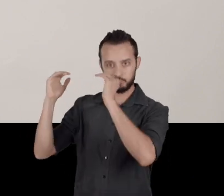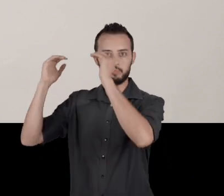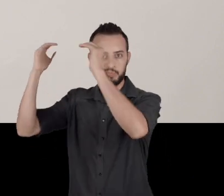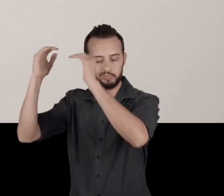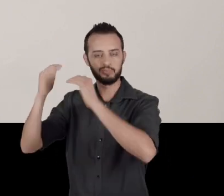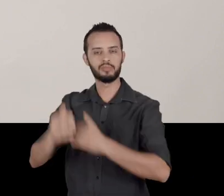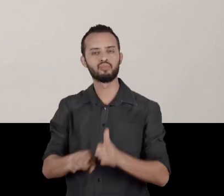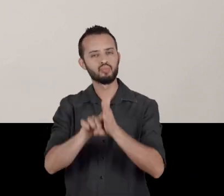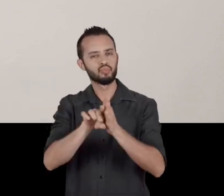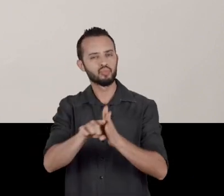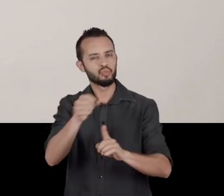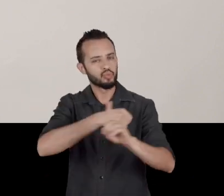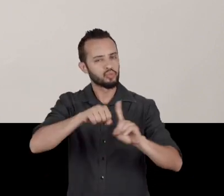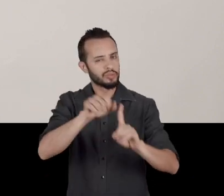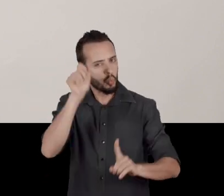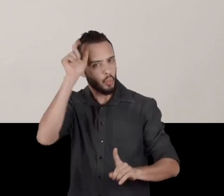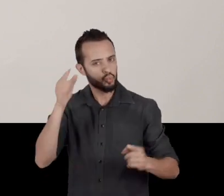studies of the sociology of culture.